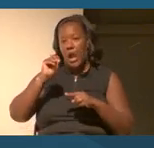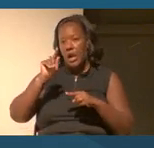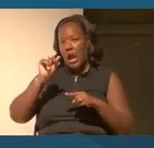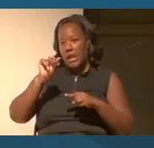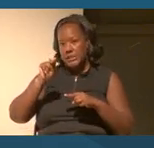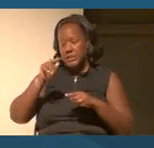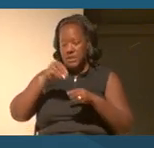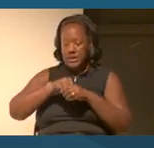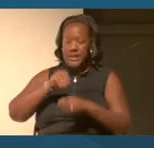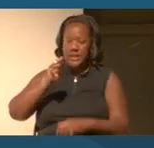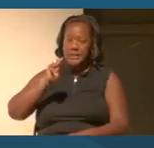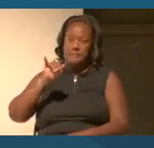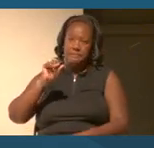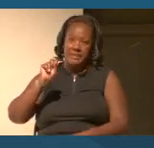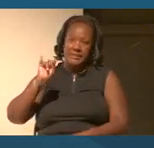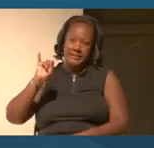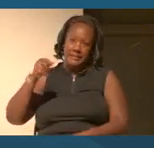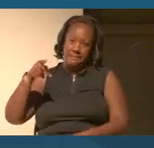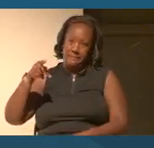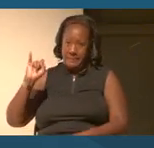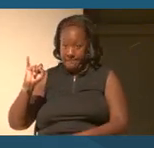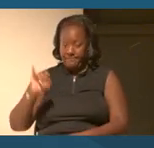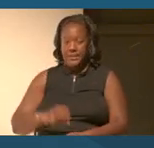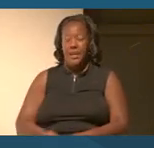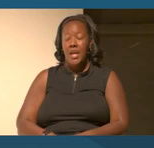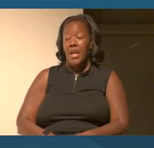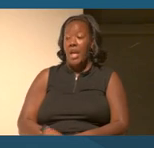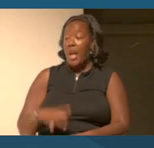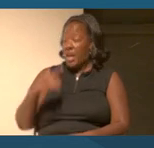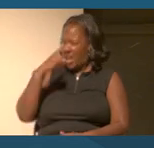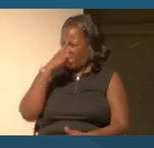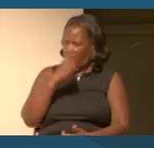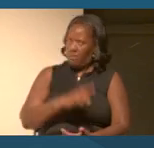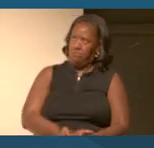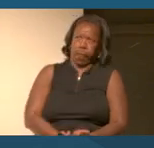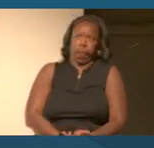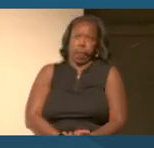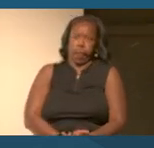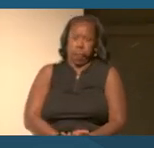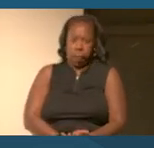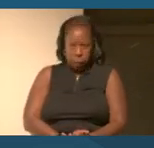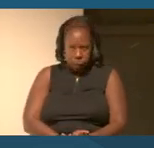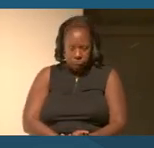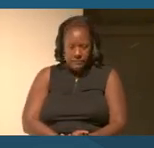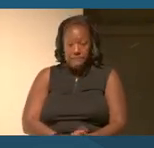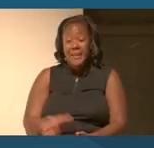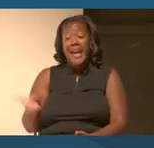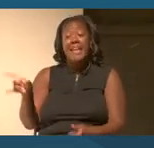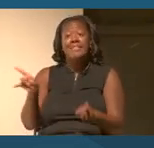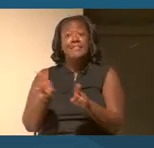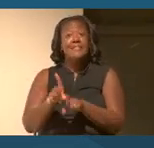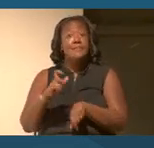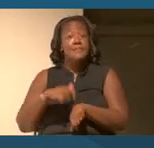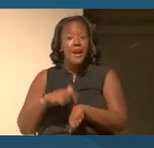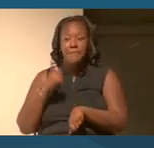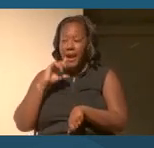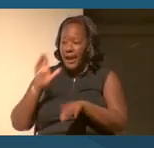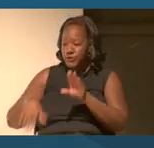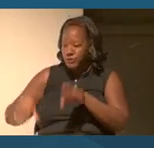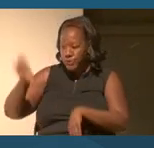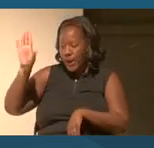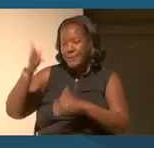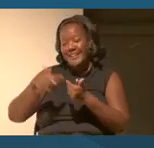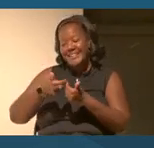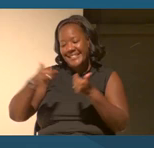And I remember thinking at the same time, I grew up in a segregated South Side of Chicago,